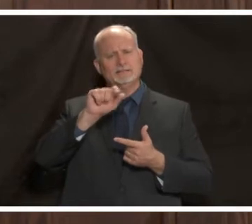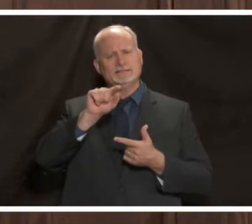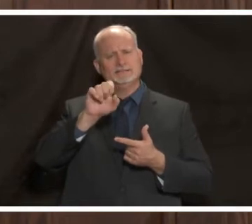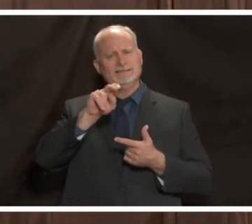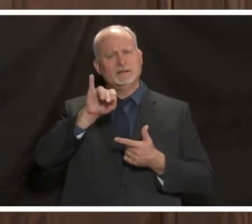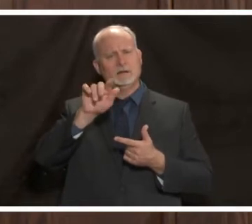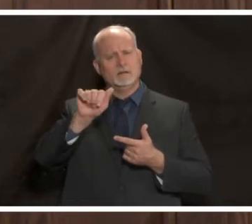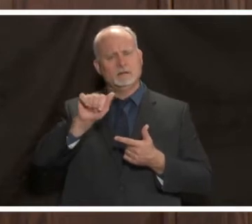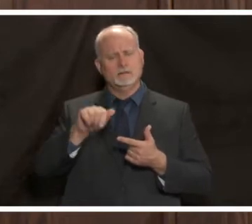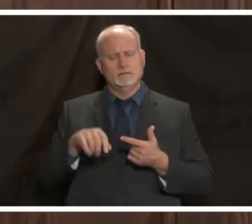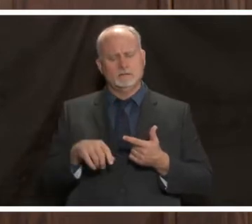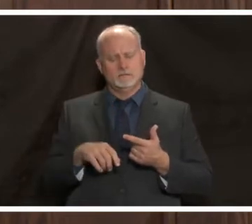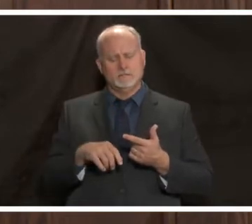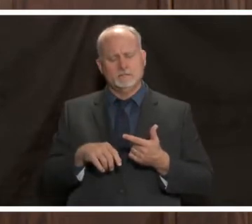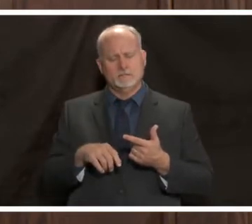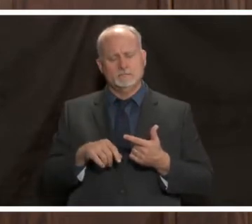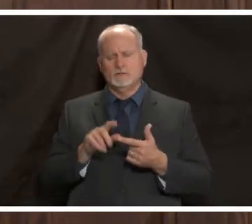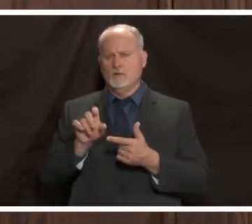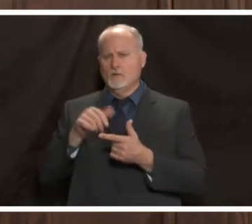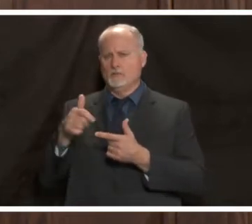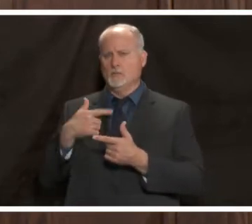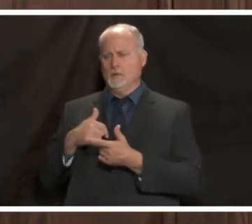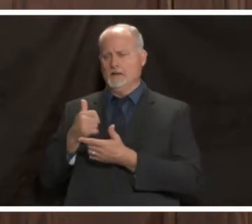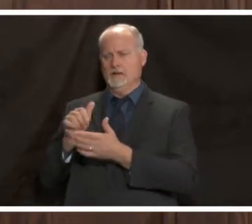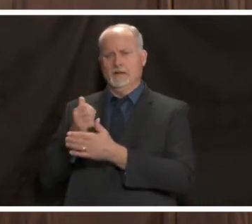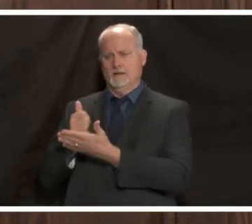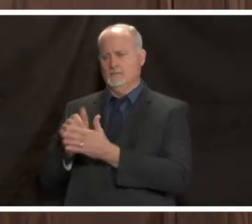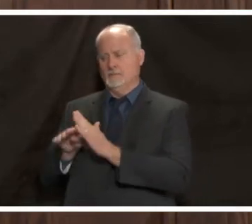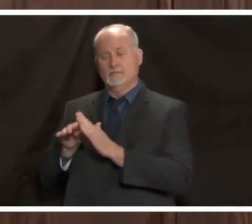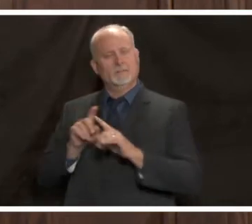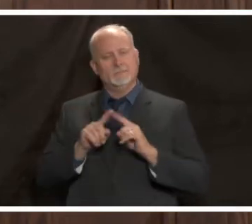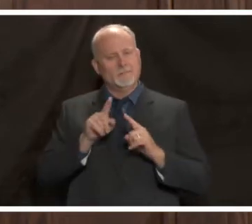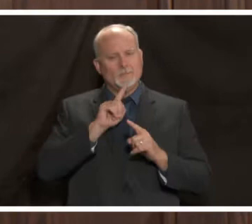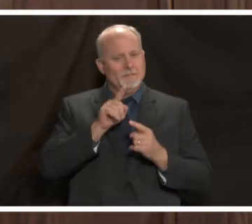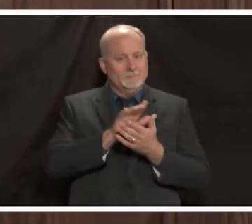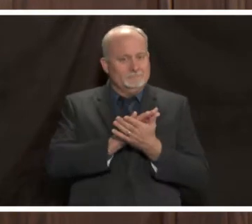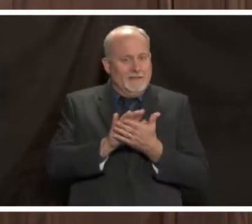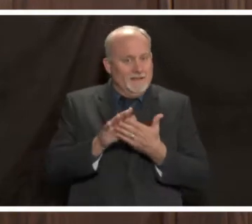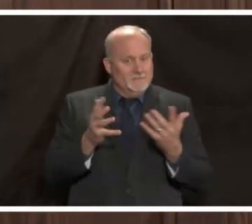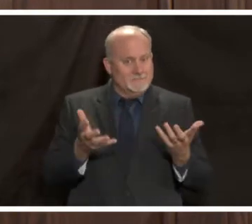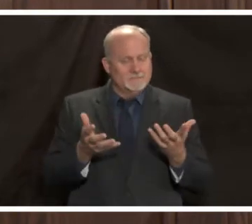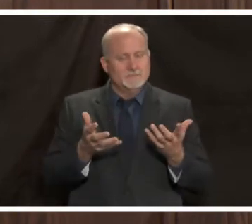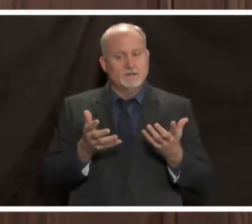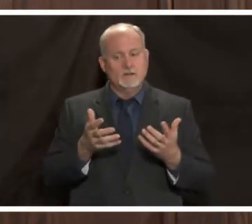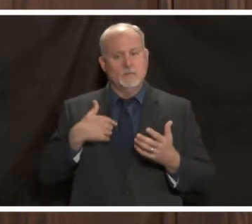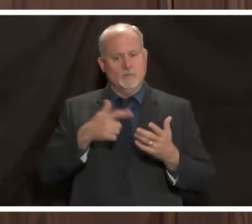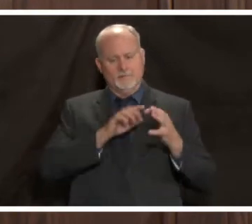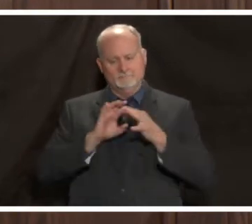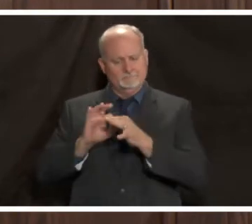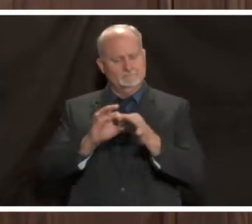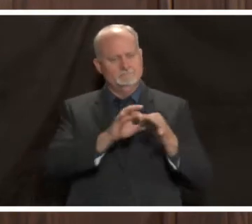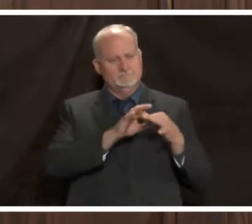i think the thing is that what's what's really nice about this is our united approach in the